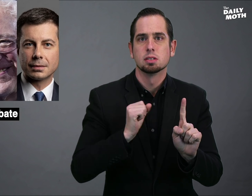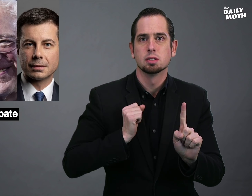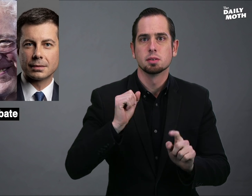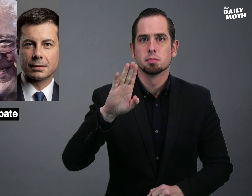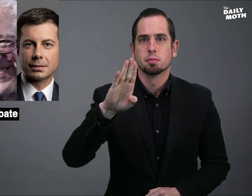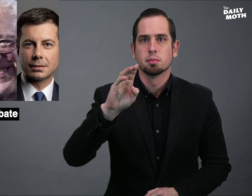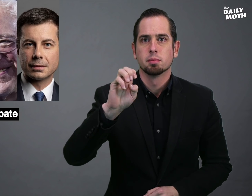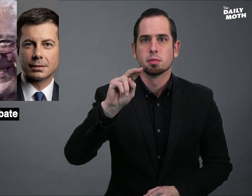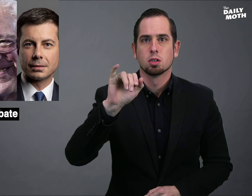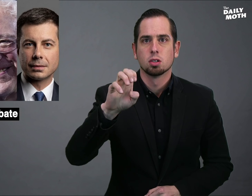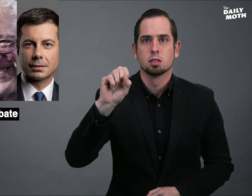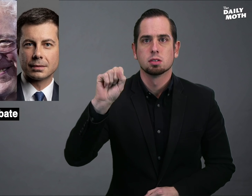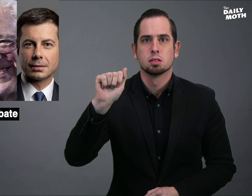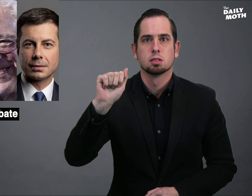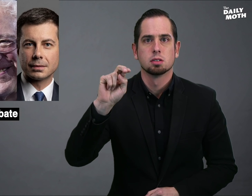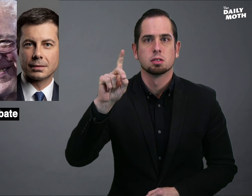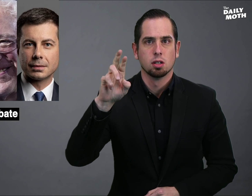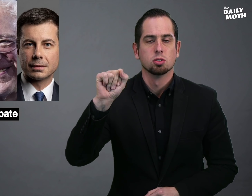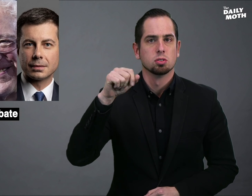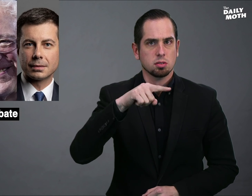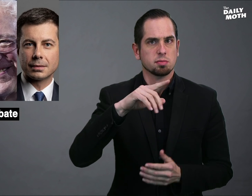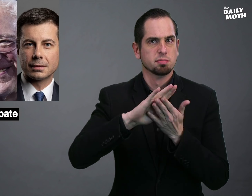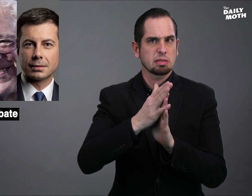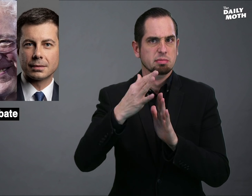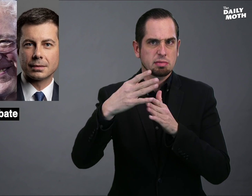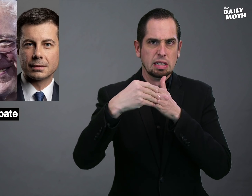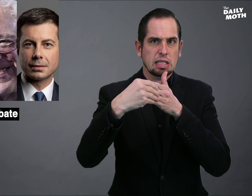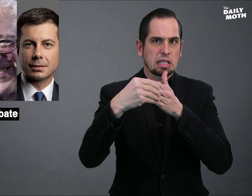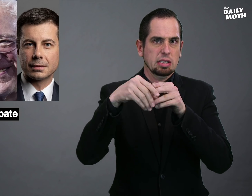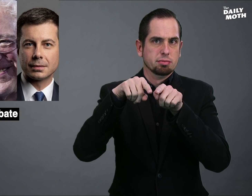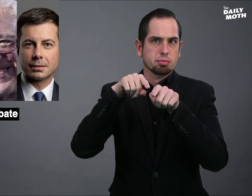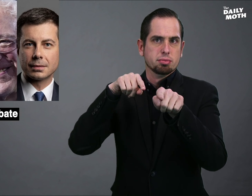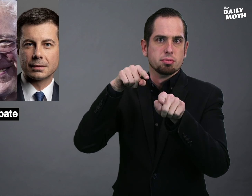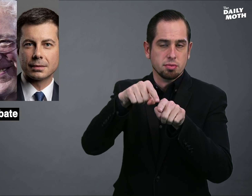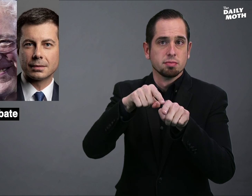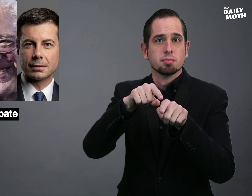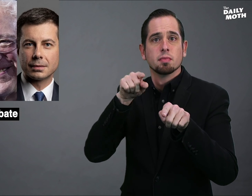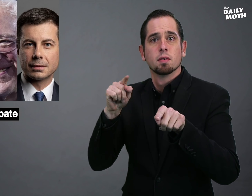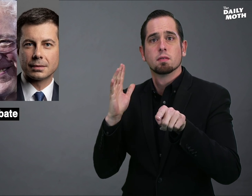Sen. Bernie Sanders as the frontrunner